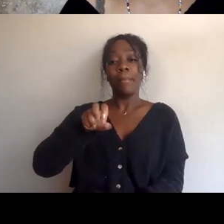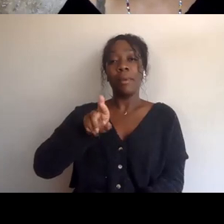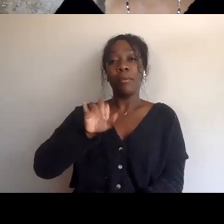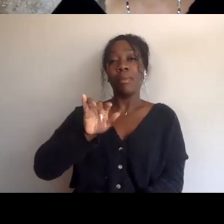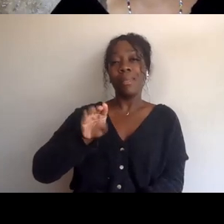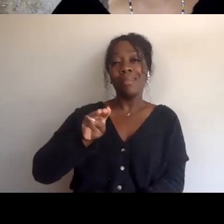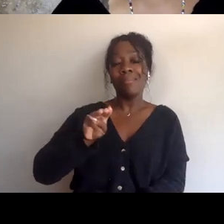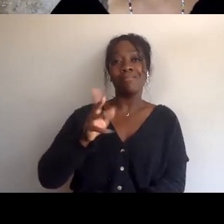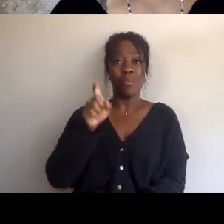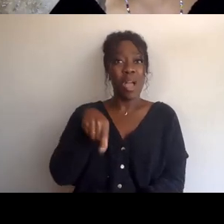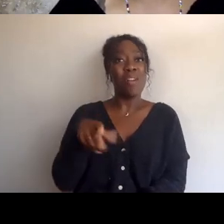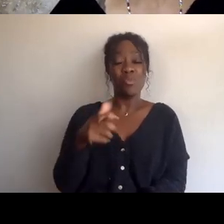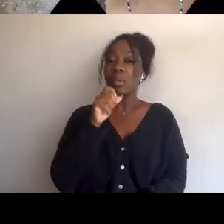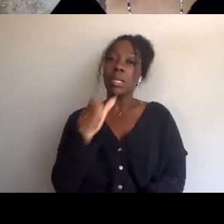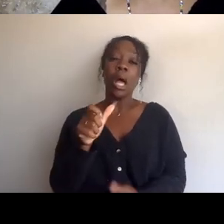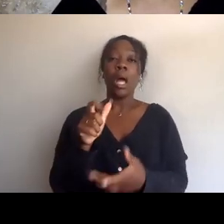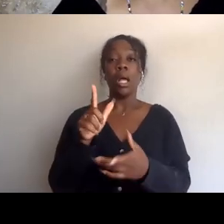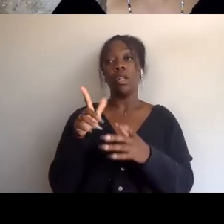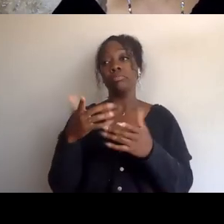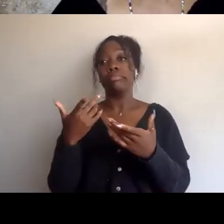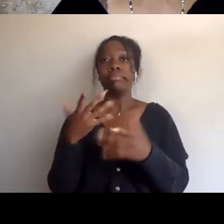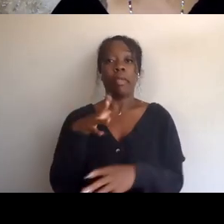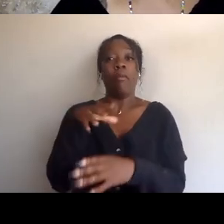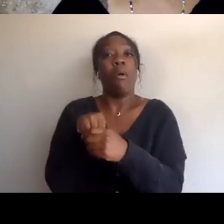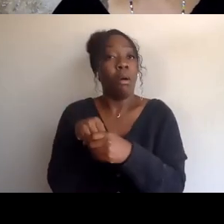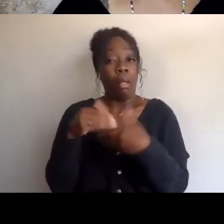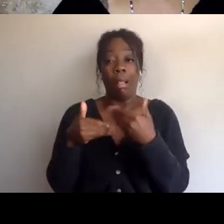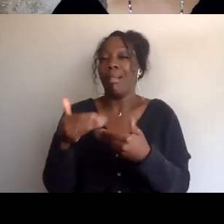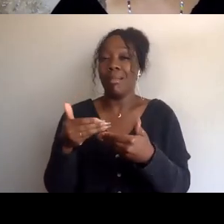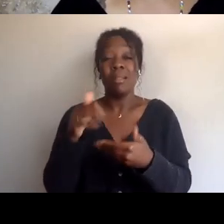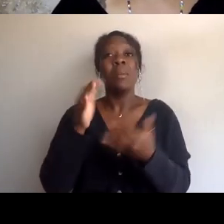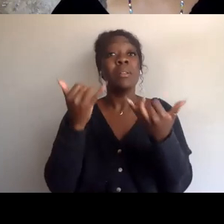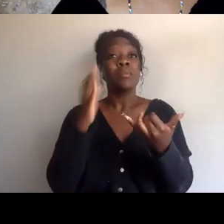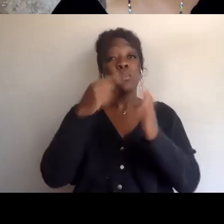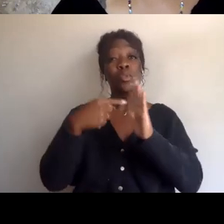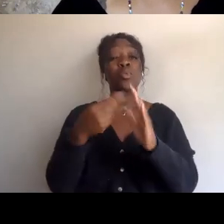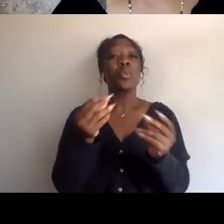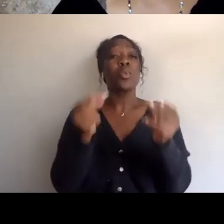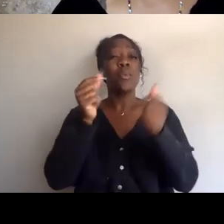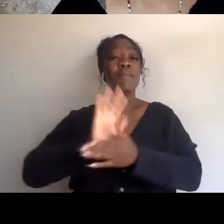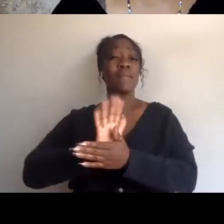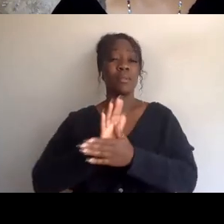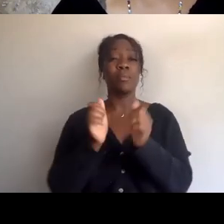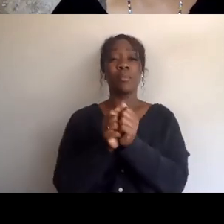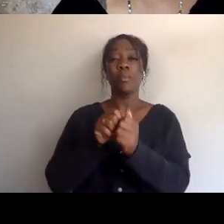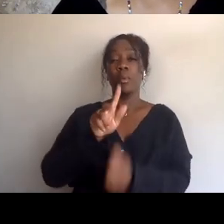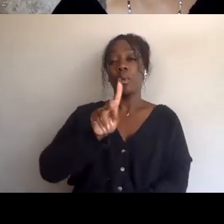and so I just want to play you a short clip of Kwame Ture and then we're gonna have a guest lecturer come in